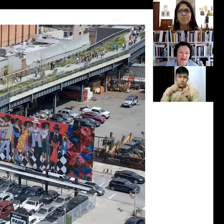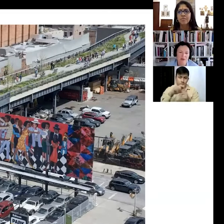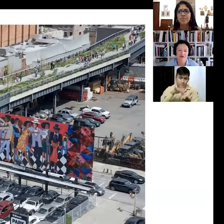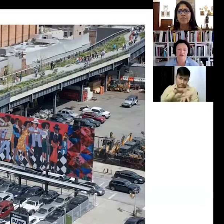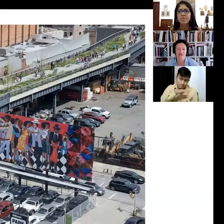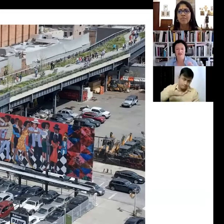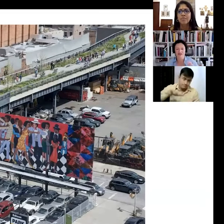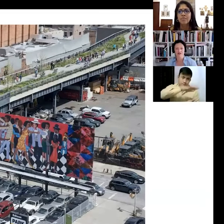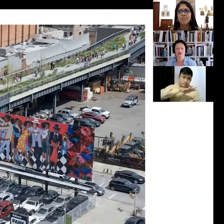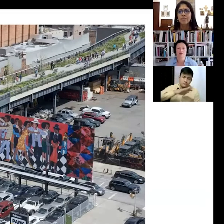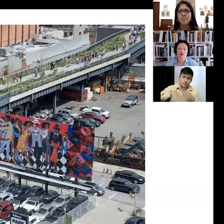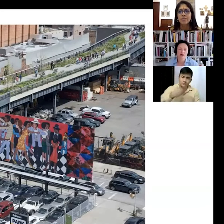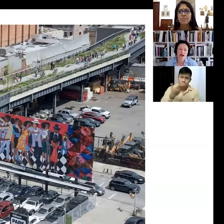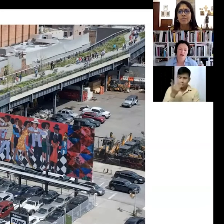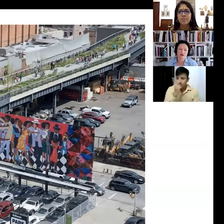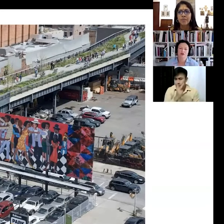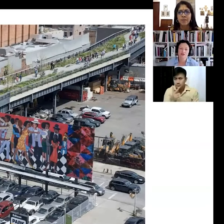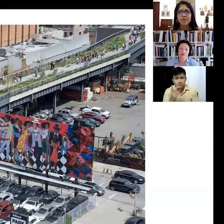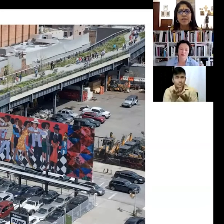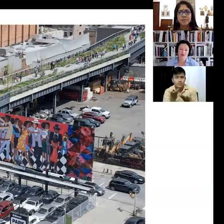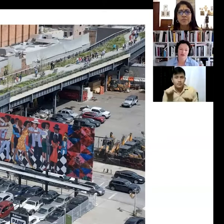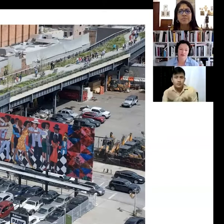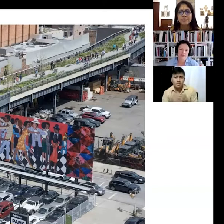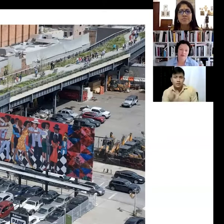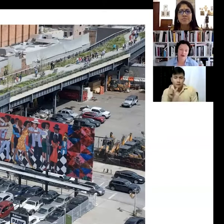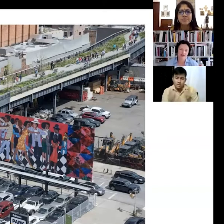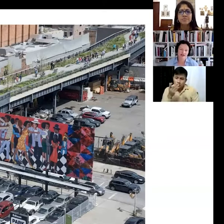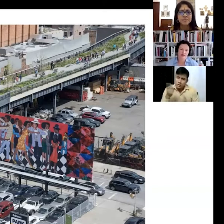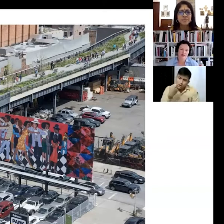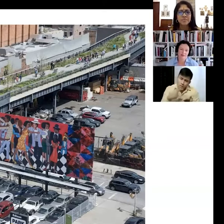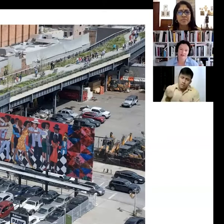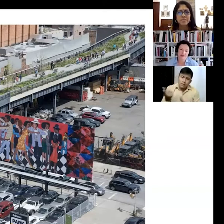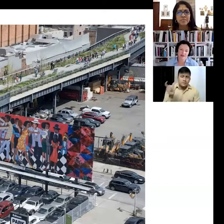then we convinced the owner to uh, to use it to commission projects and so that the piece that you